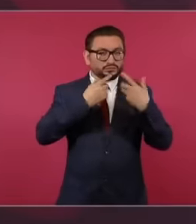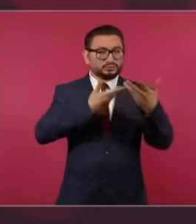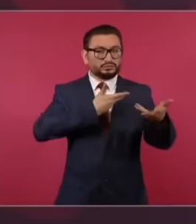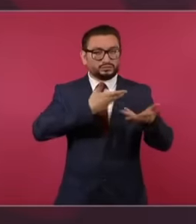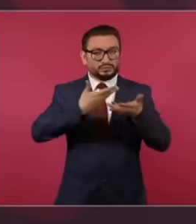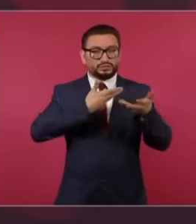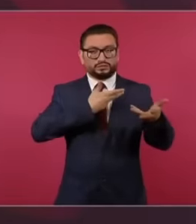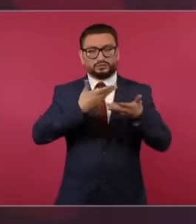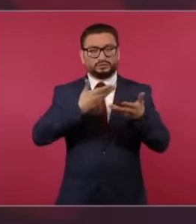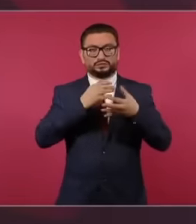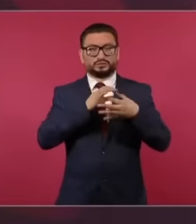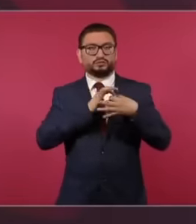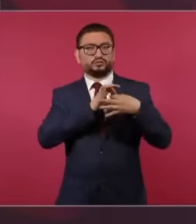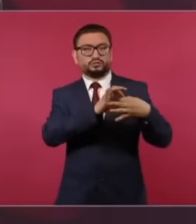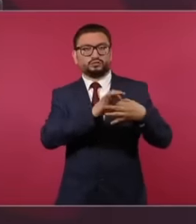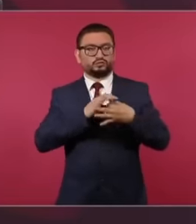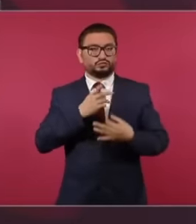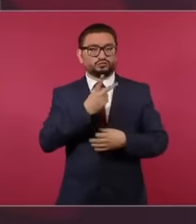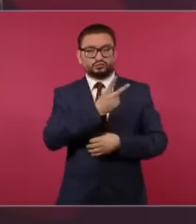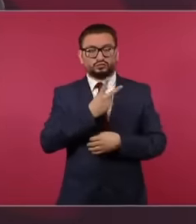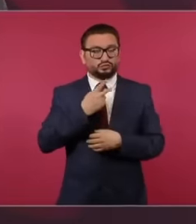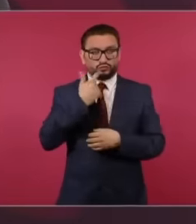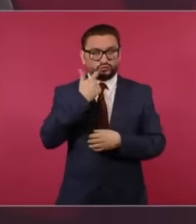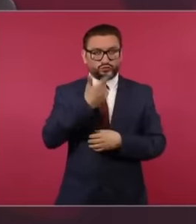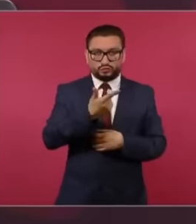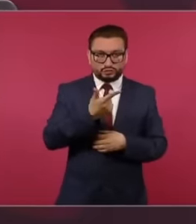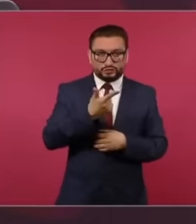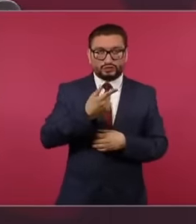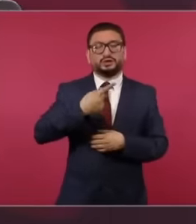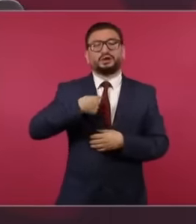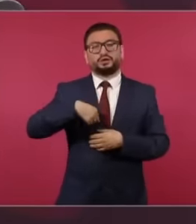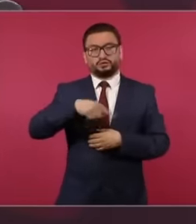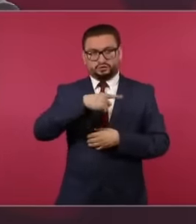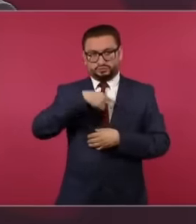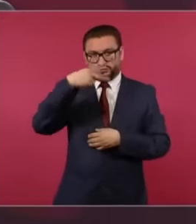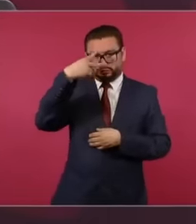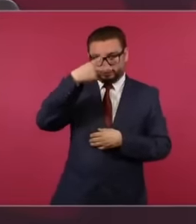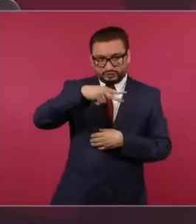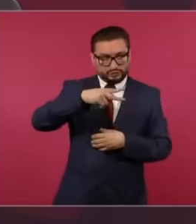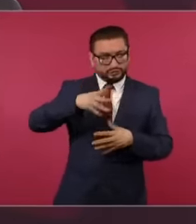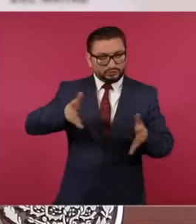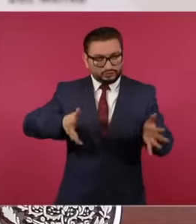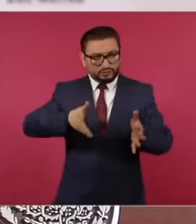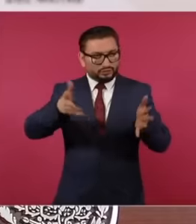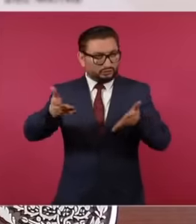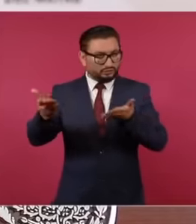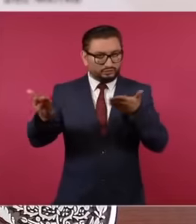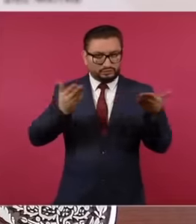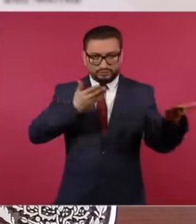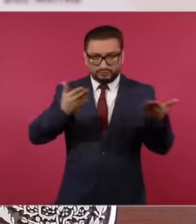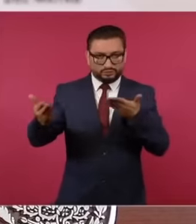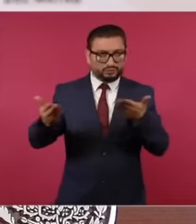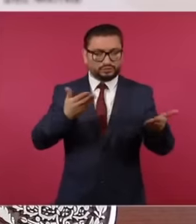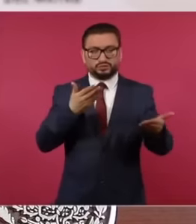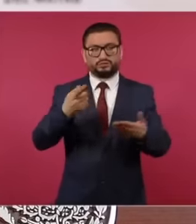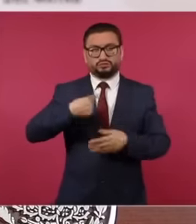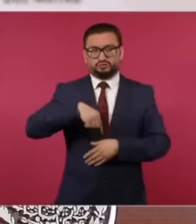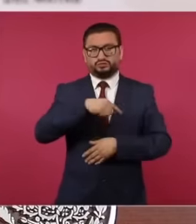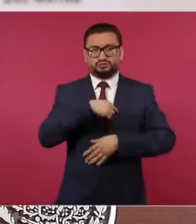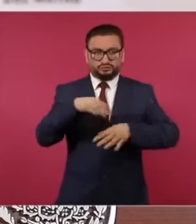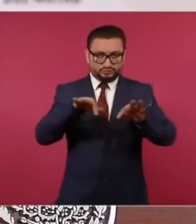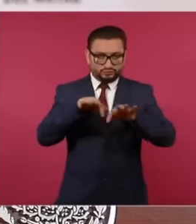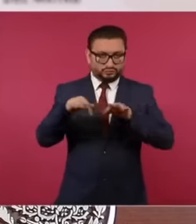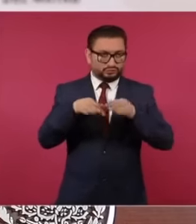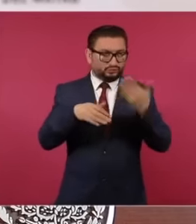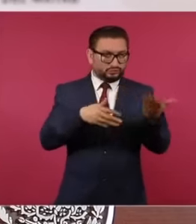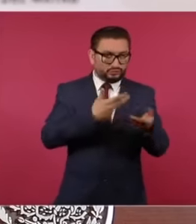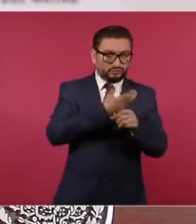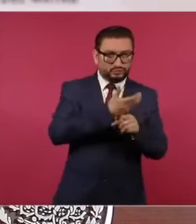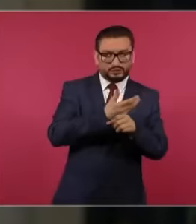bilateral relationship So we intervene we are convincing the parties it is a job that